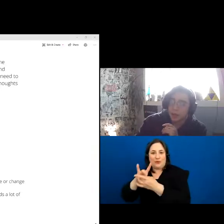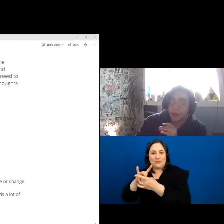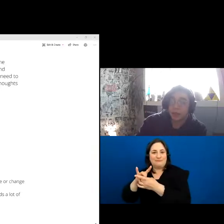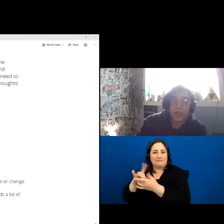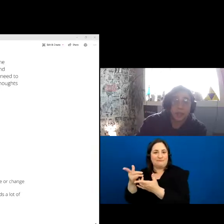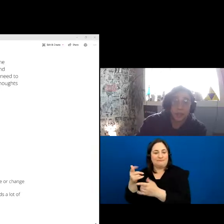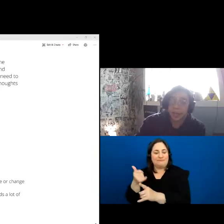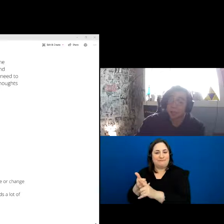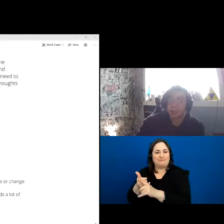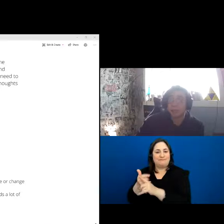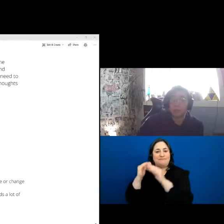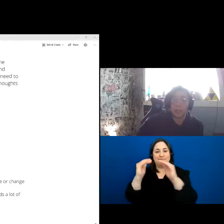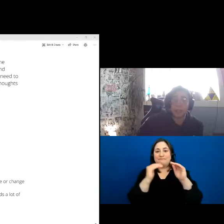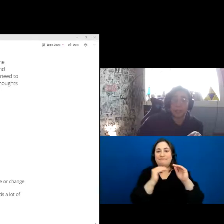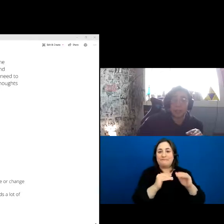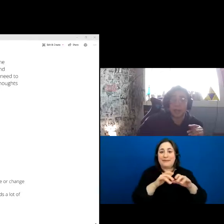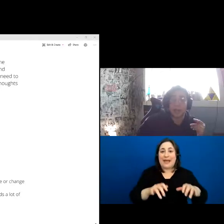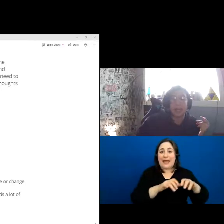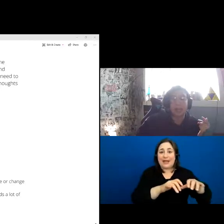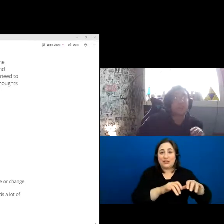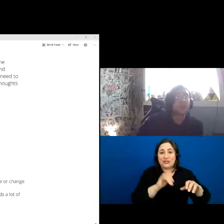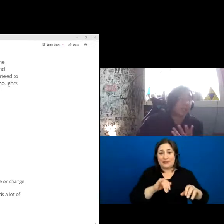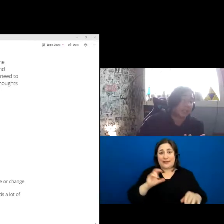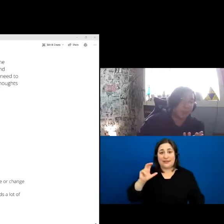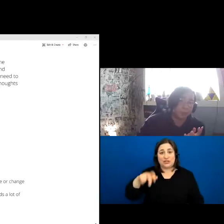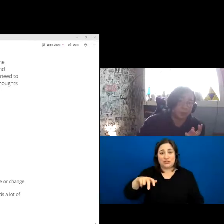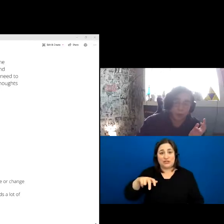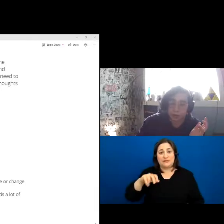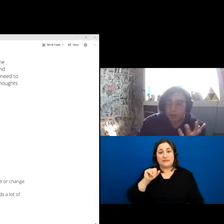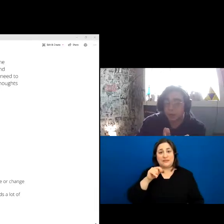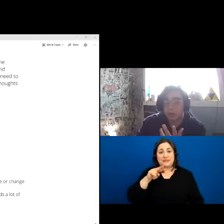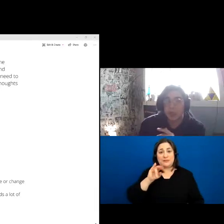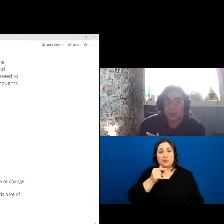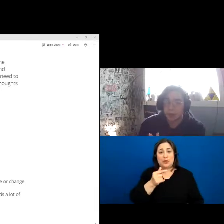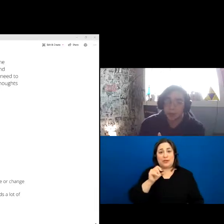And for action, action is represented by Spring Salmon. You know, Chief Spring Salmon is always